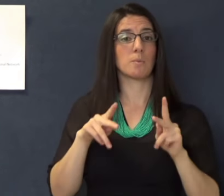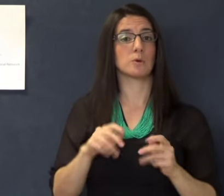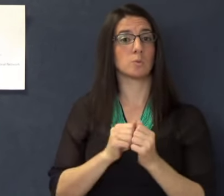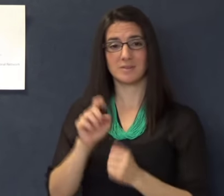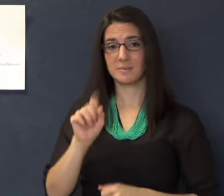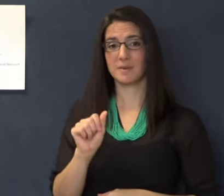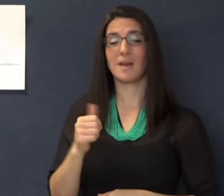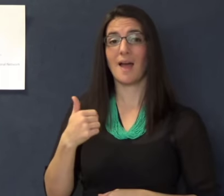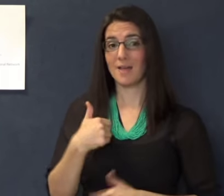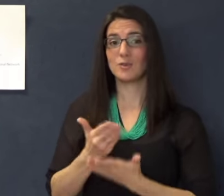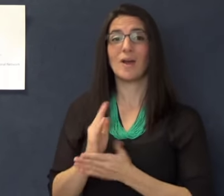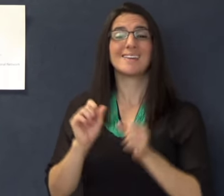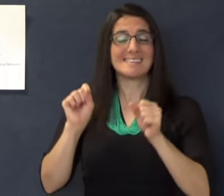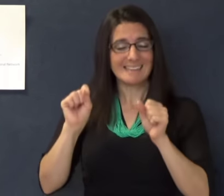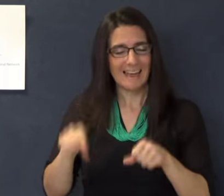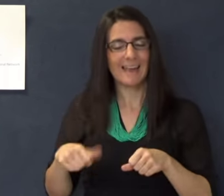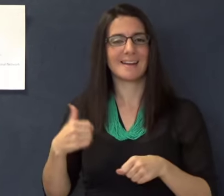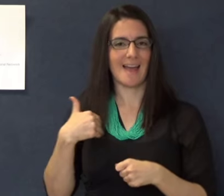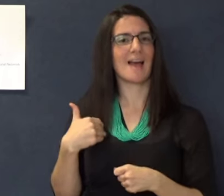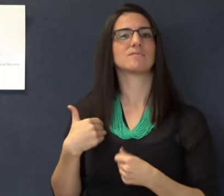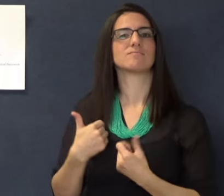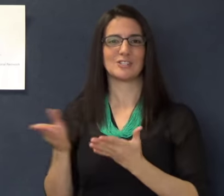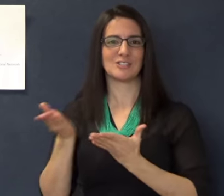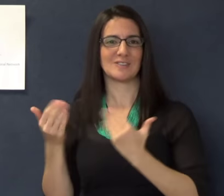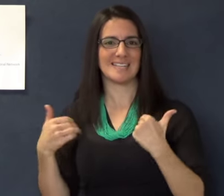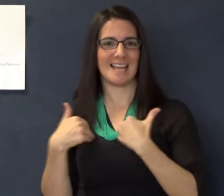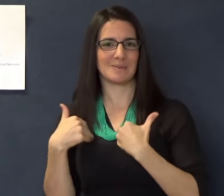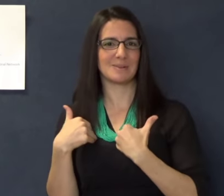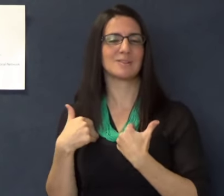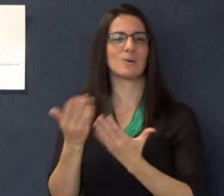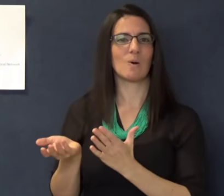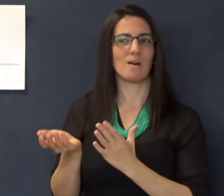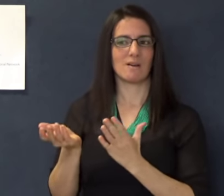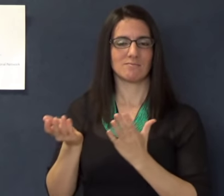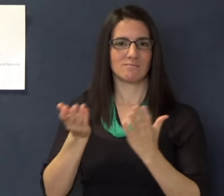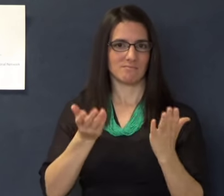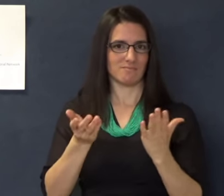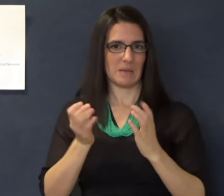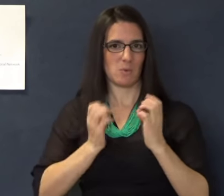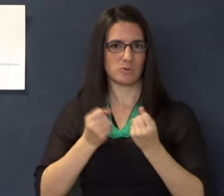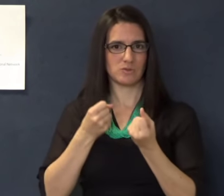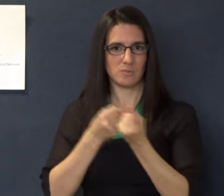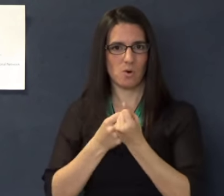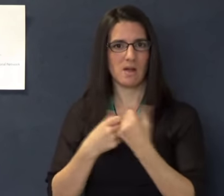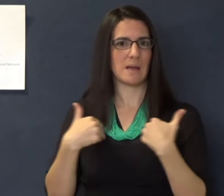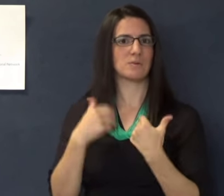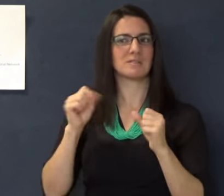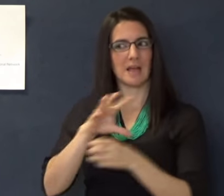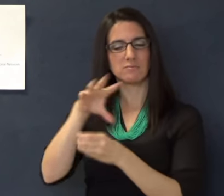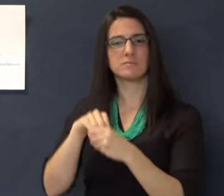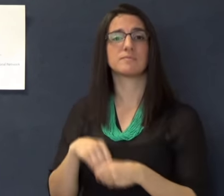that a person with a disability has the right to a service or assistance animal inside their home.